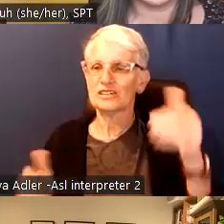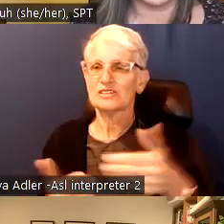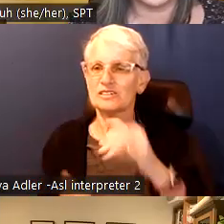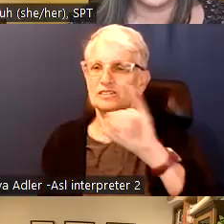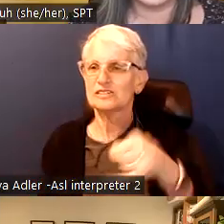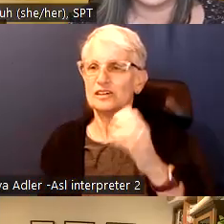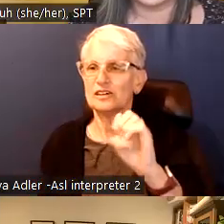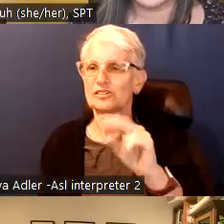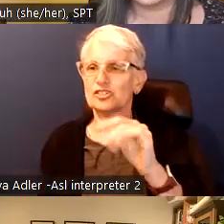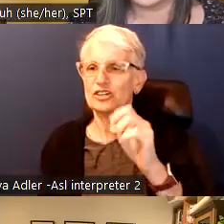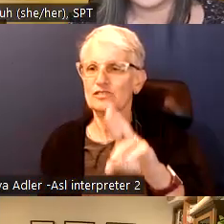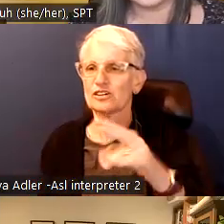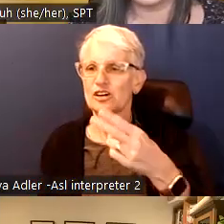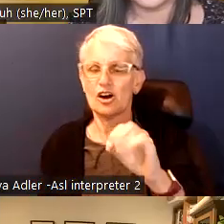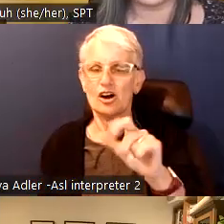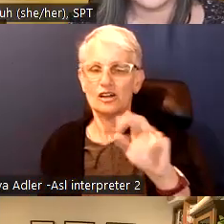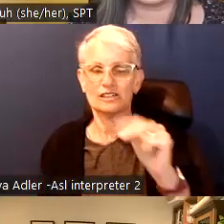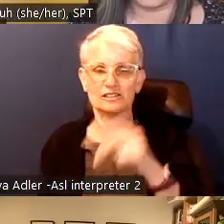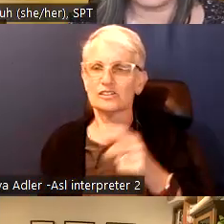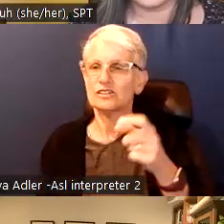promises in the past and fighting for this initiative in the past?